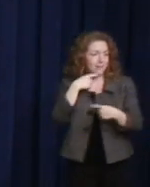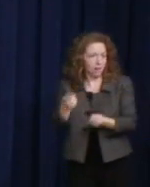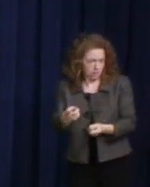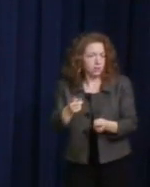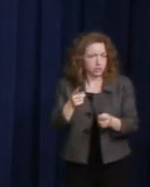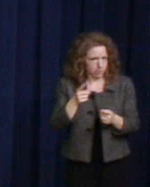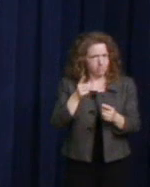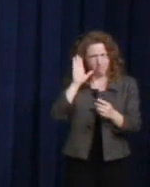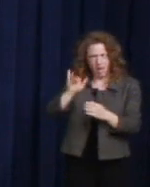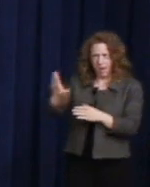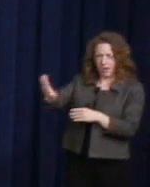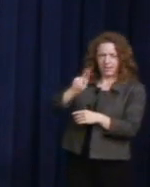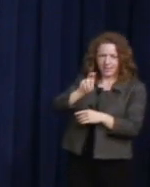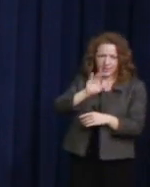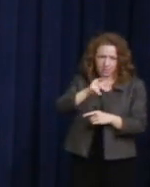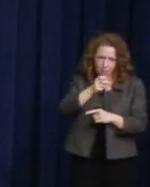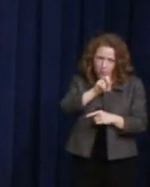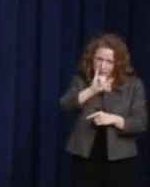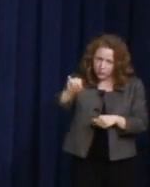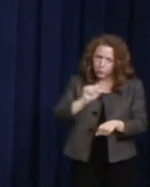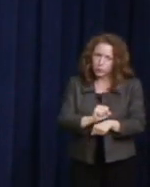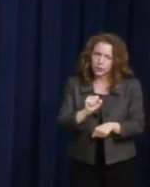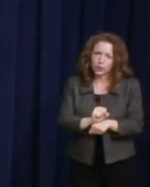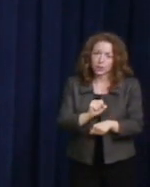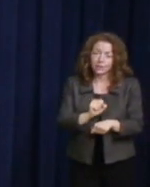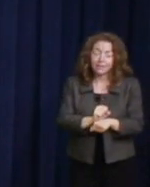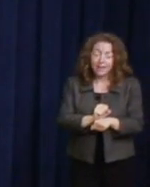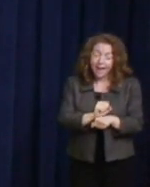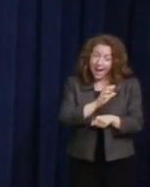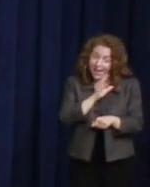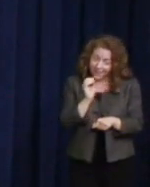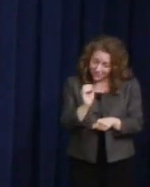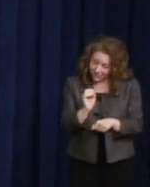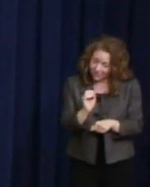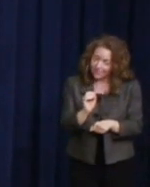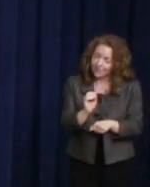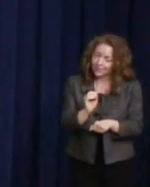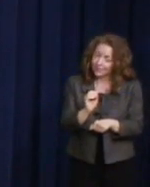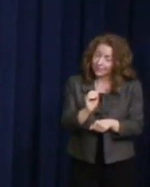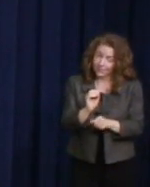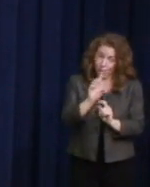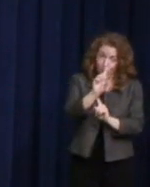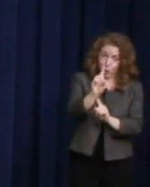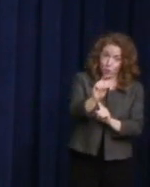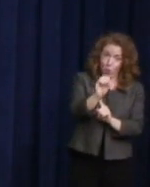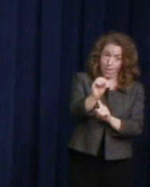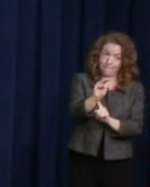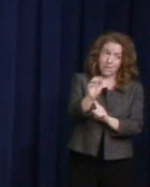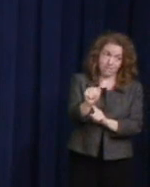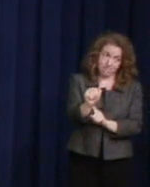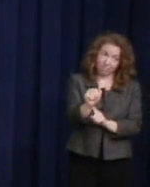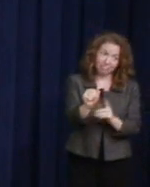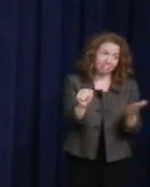And even, and even the DOMA issue Nancy Pelosi